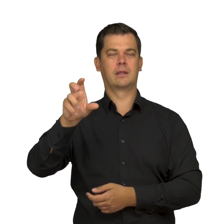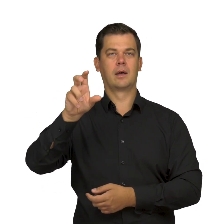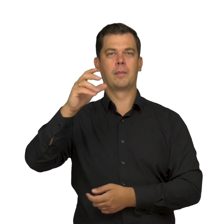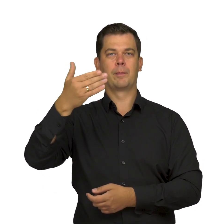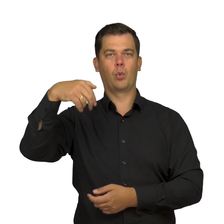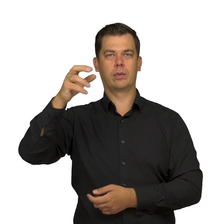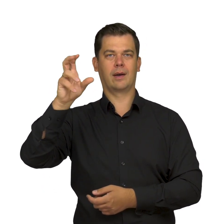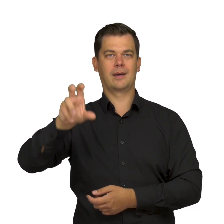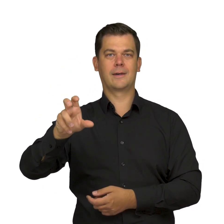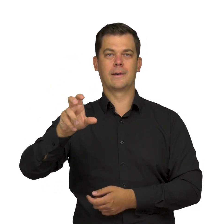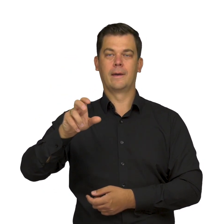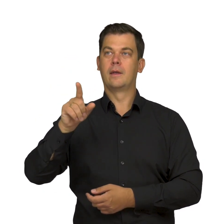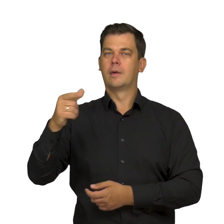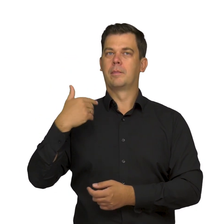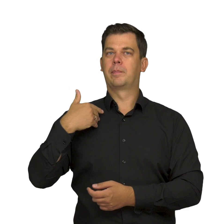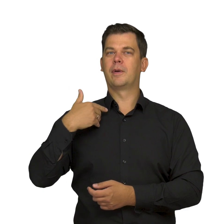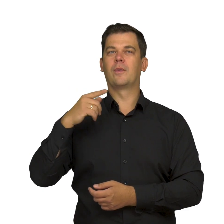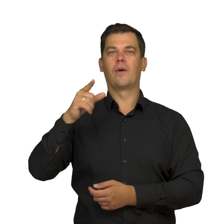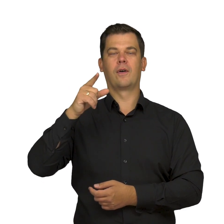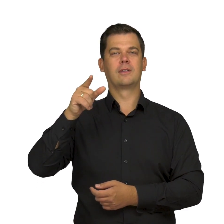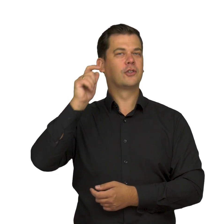such as the motif of femme fatale,